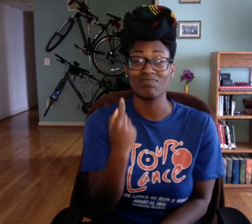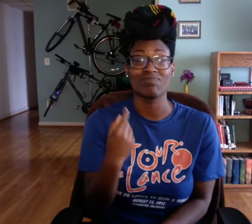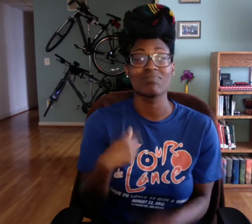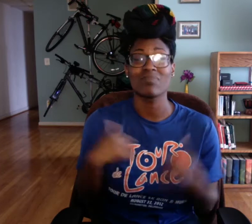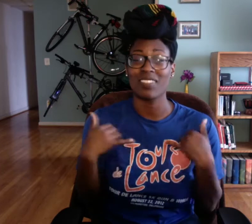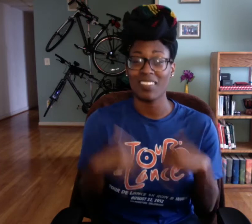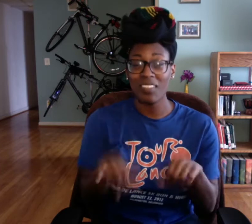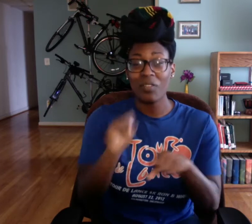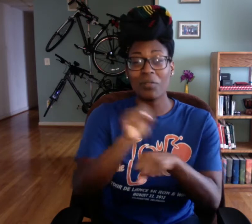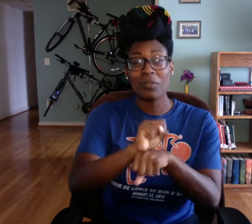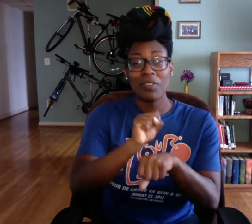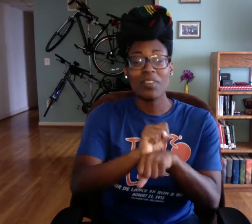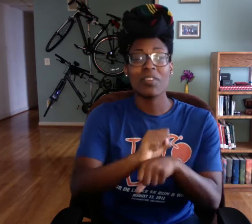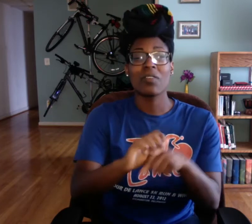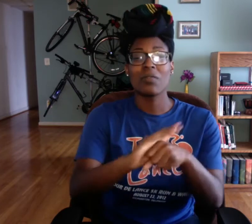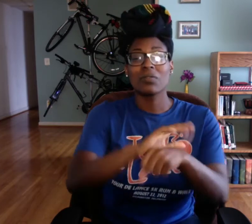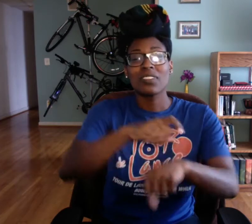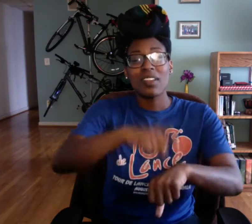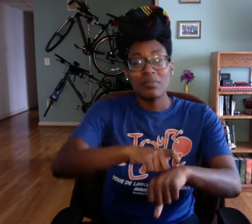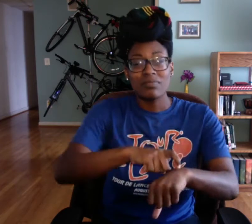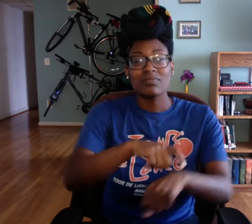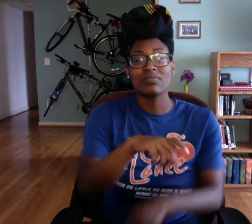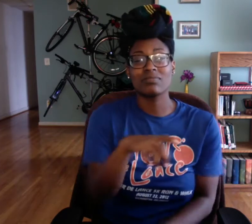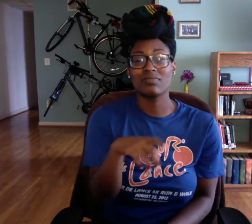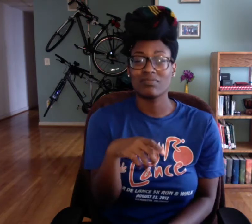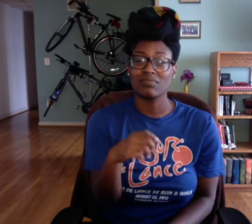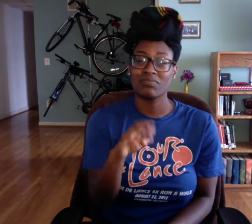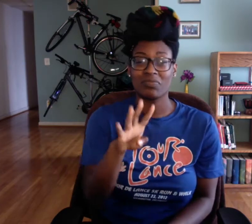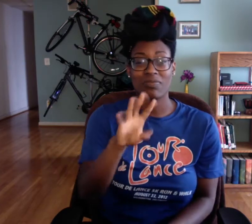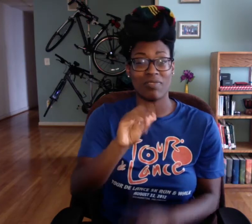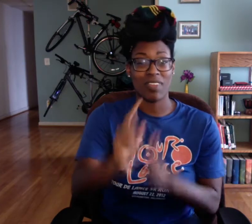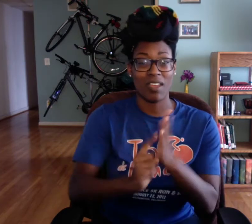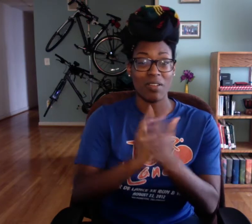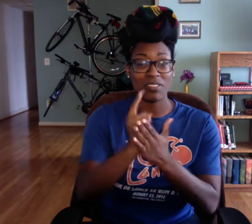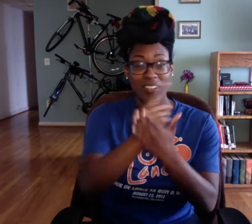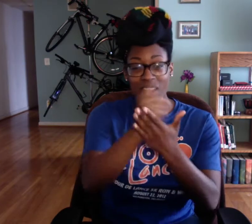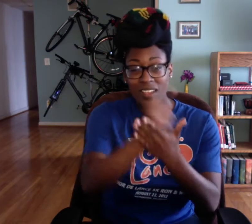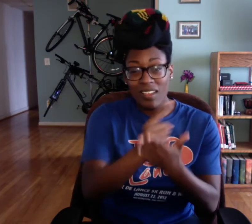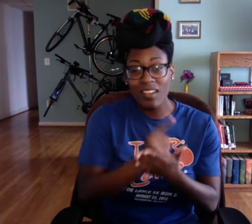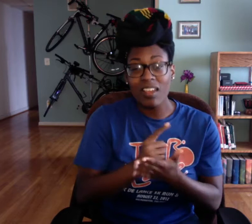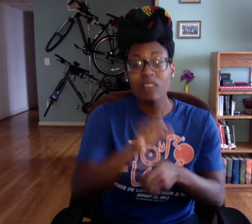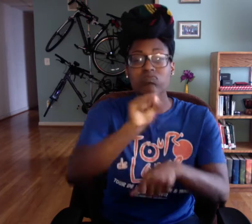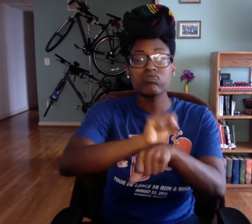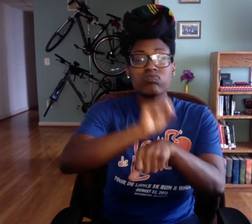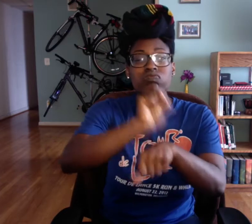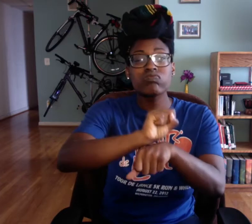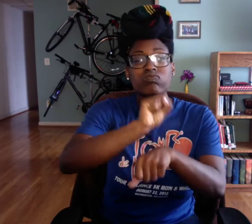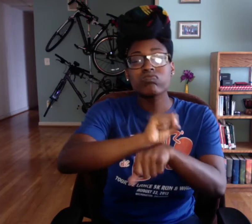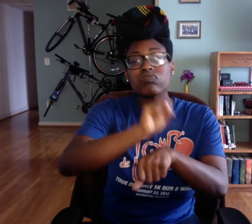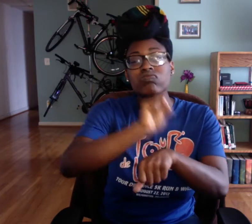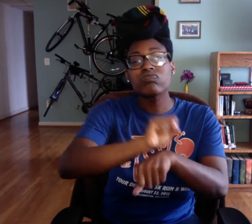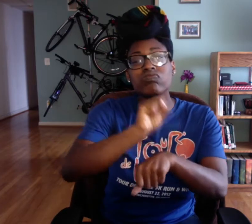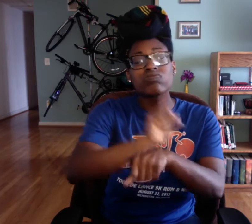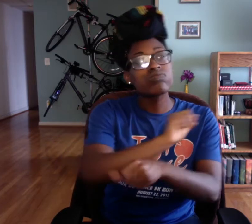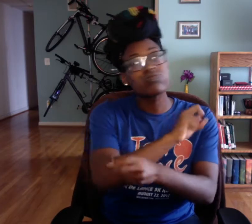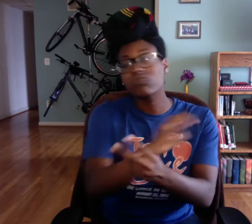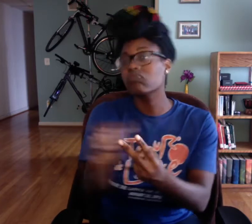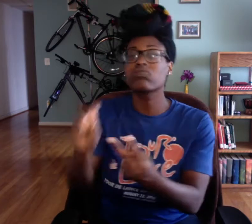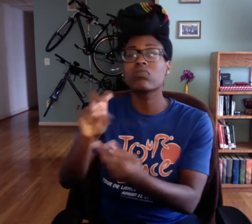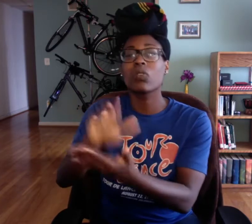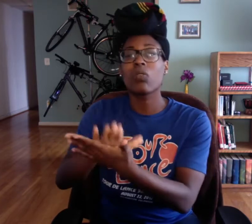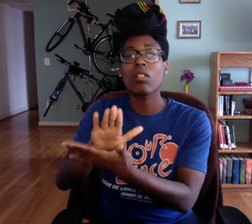Understand, I-I work full-time 40 hours a week every week I'm at work, doin it.